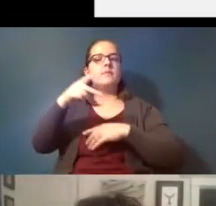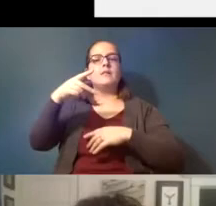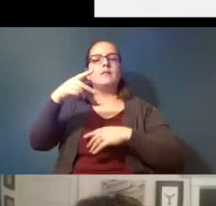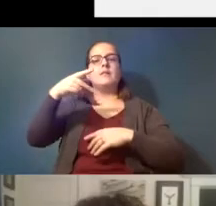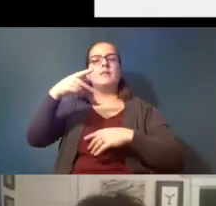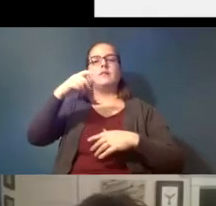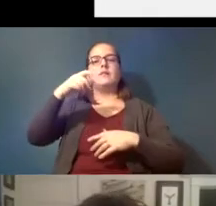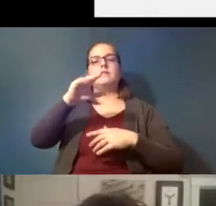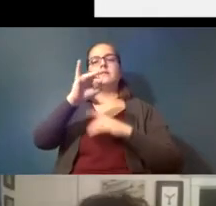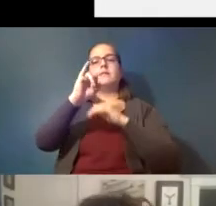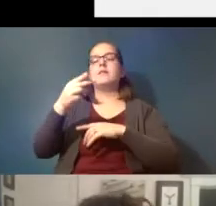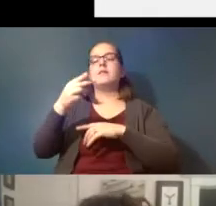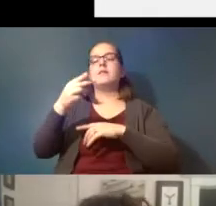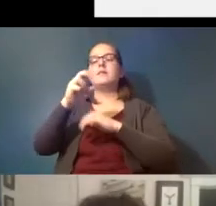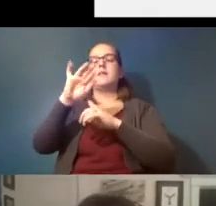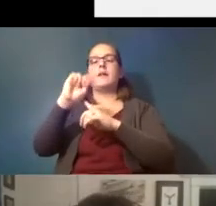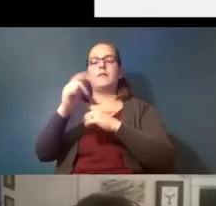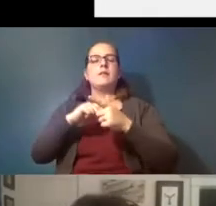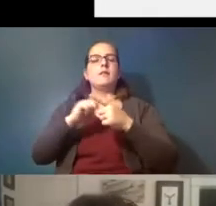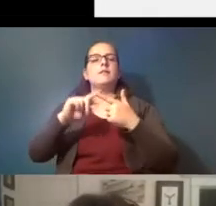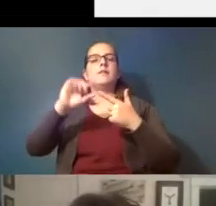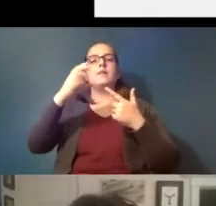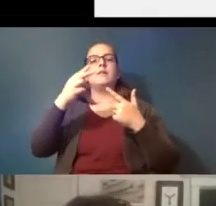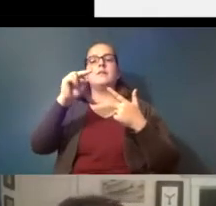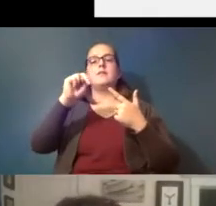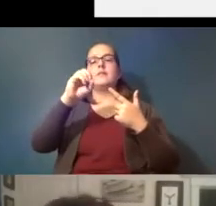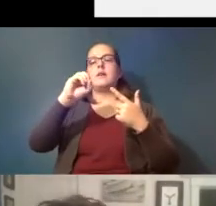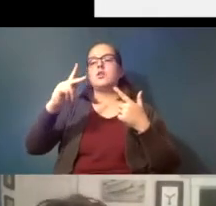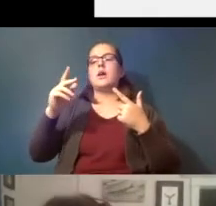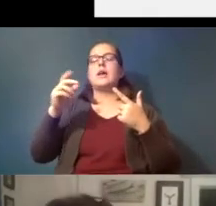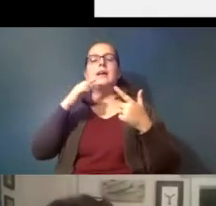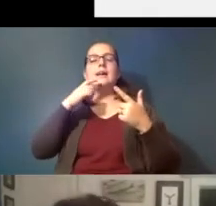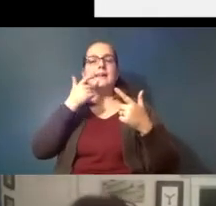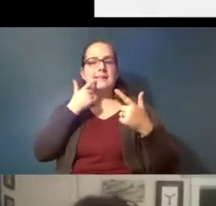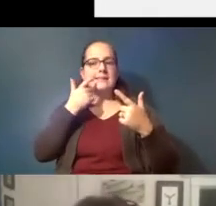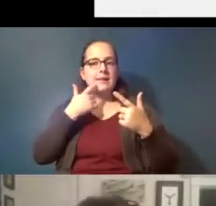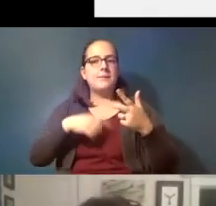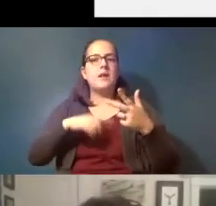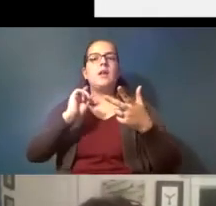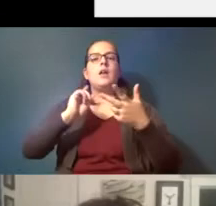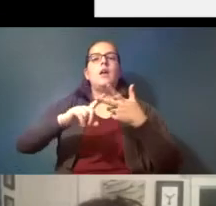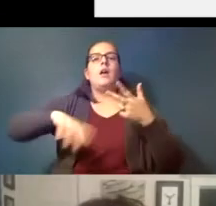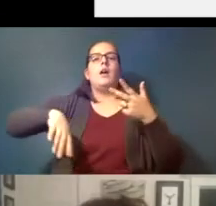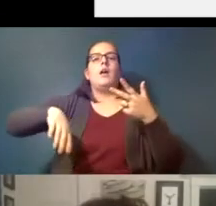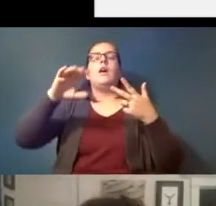chinook salmon and olympia oyster and the reason all of those species are picked is because